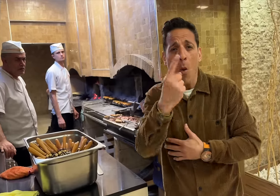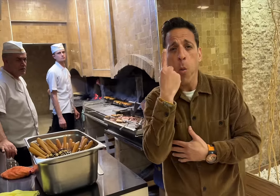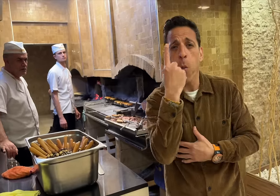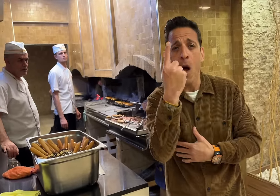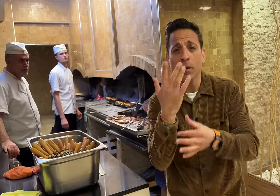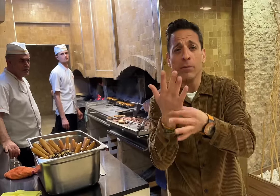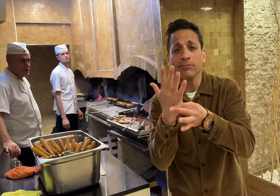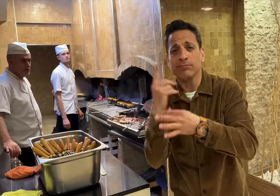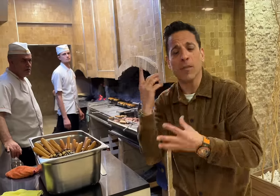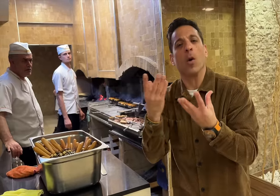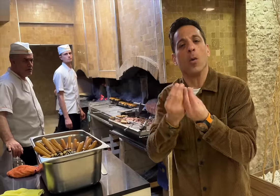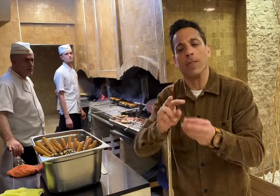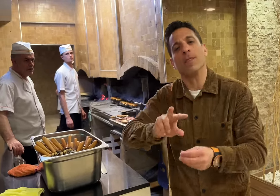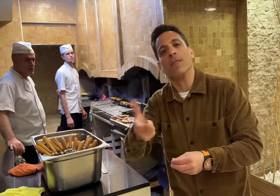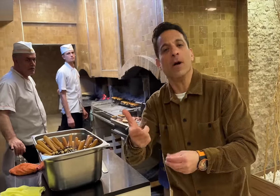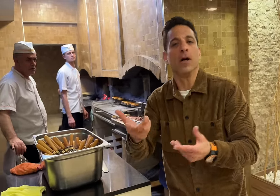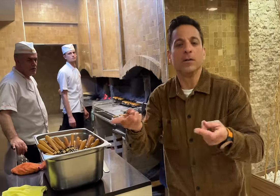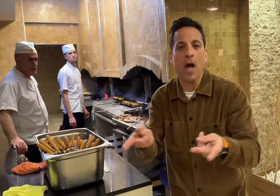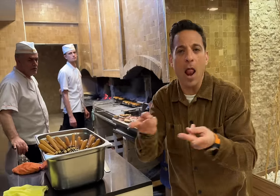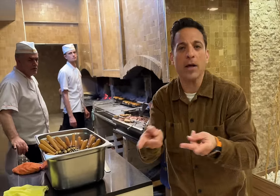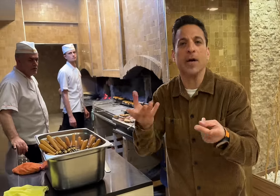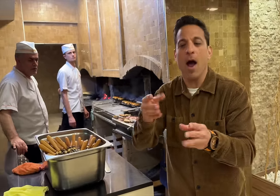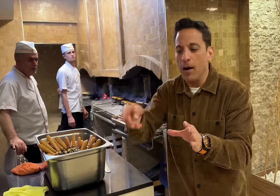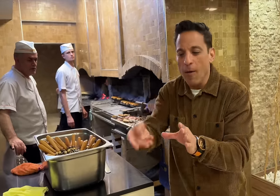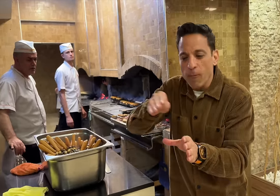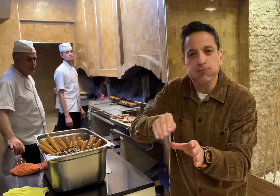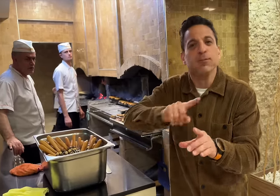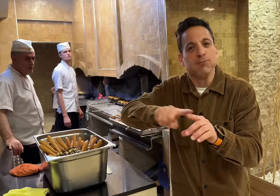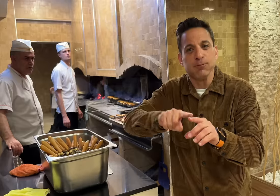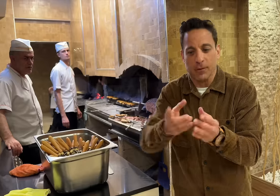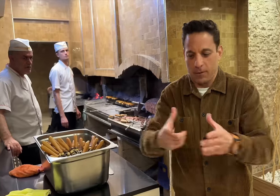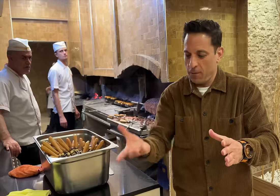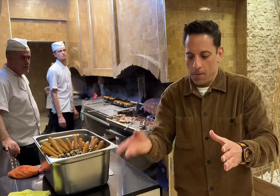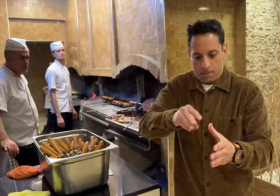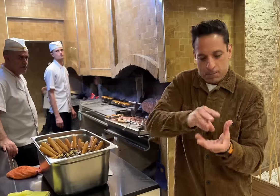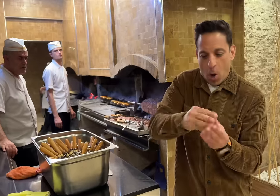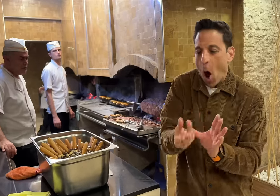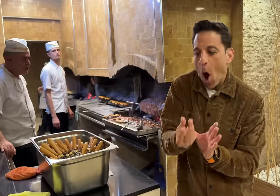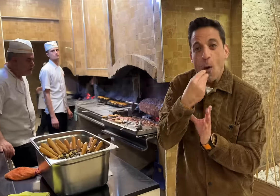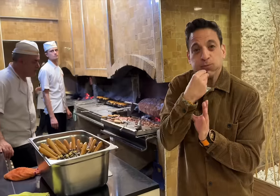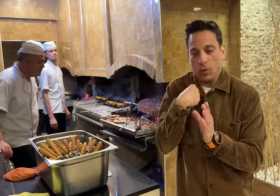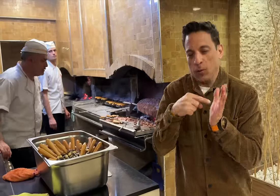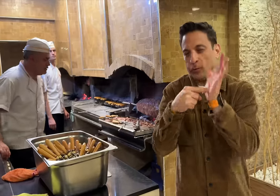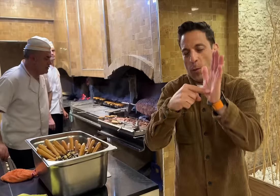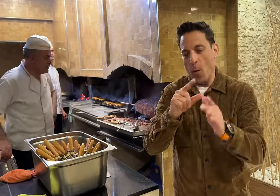condiments. I will show you what it looks like later on.